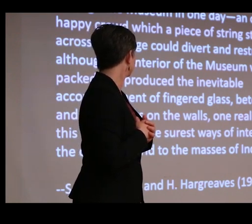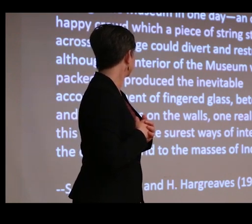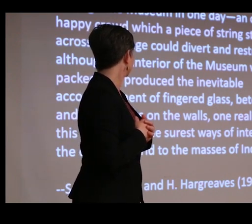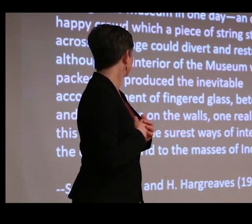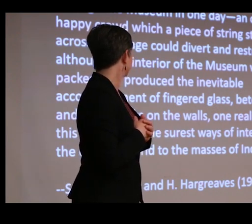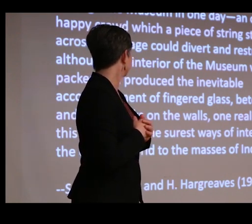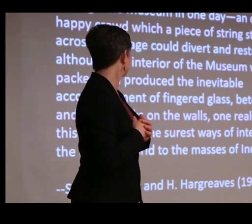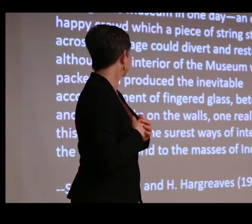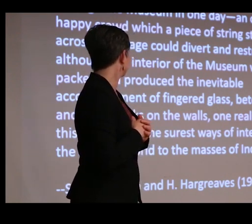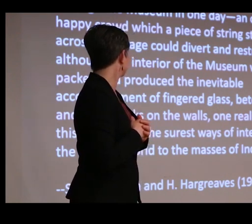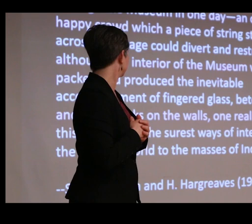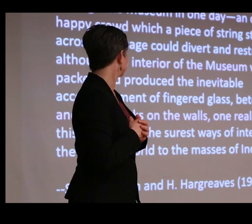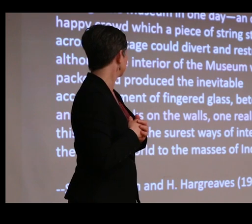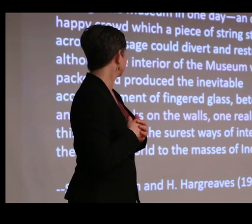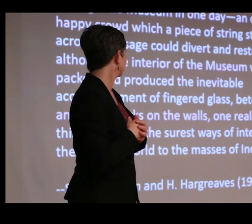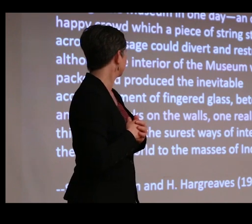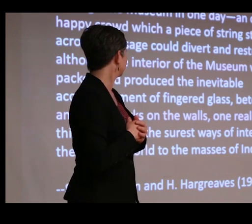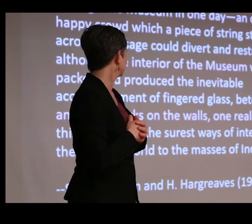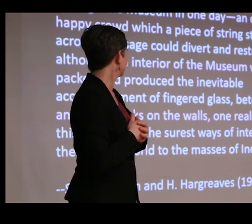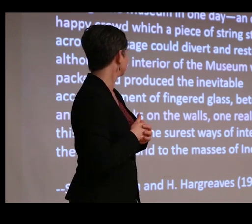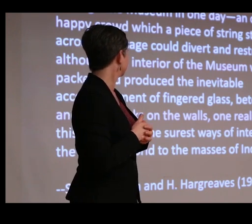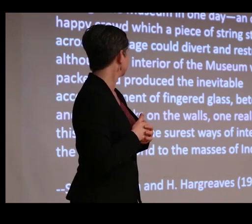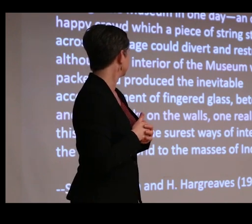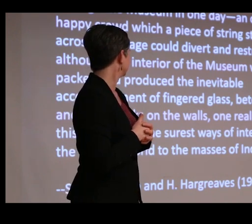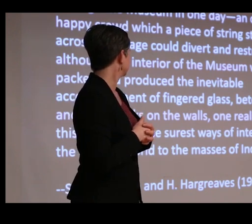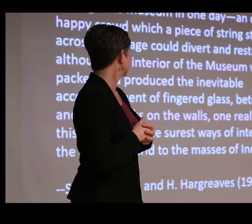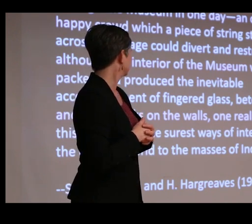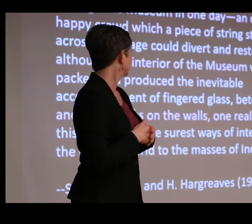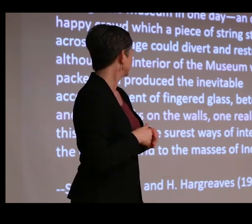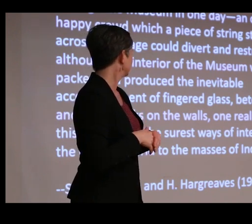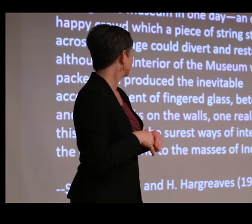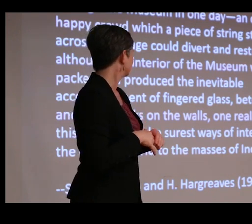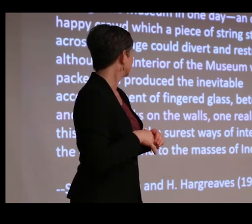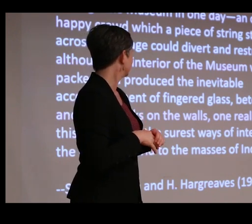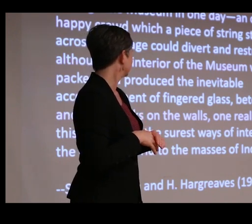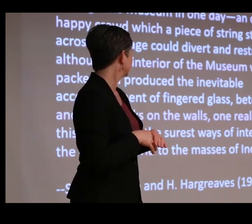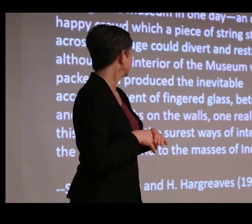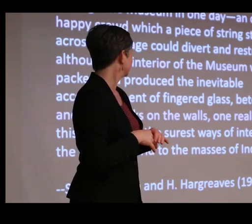was one of the surest ways of interpreting the outside world to the masses of India.